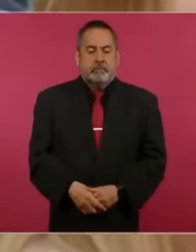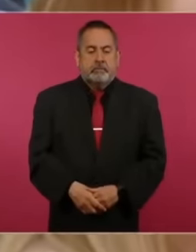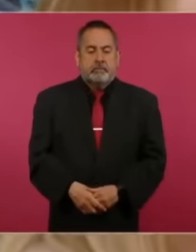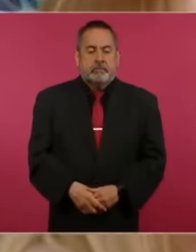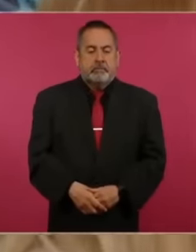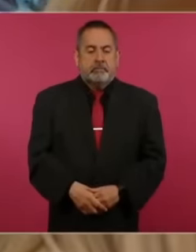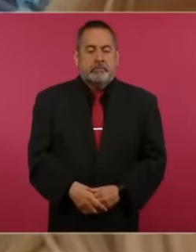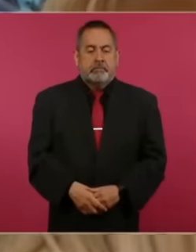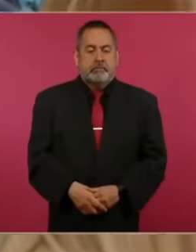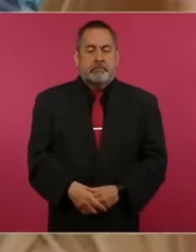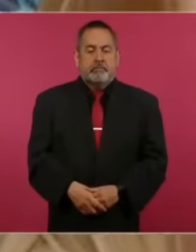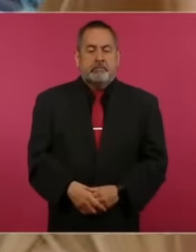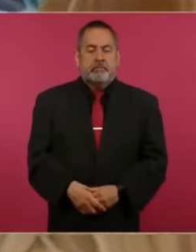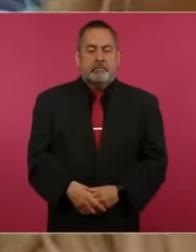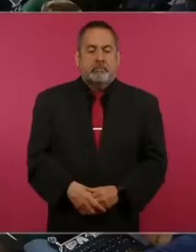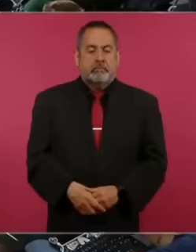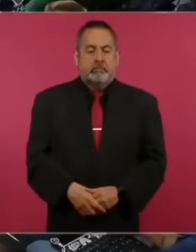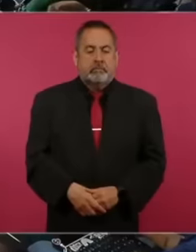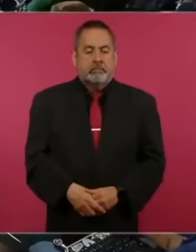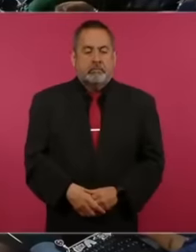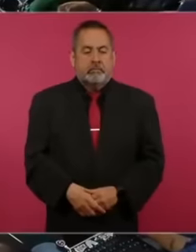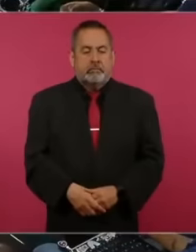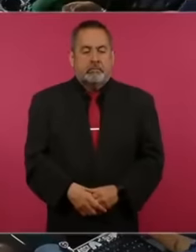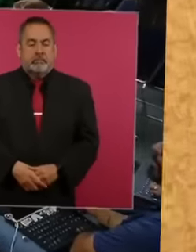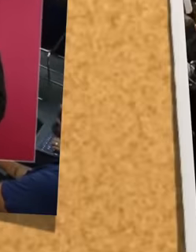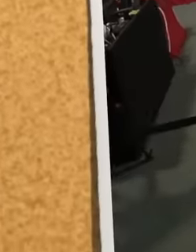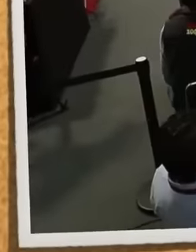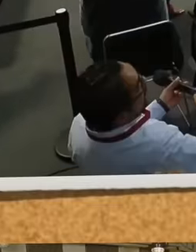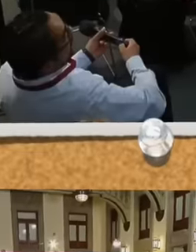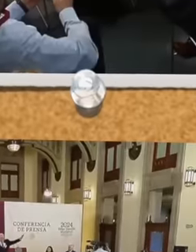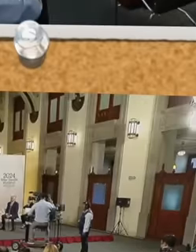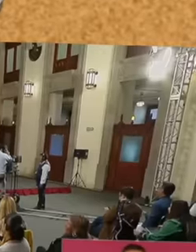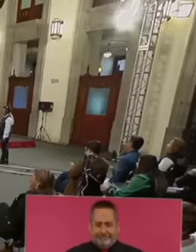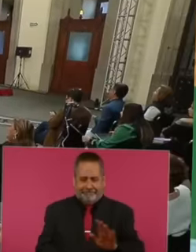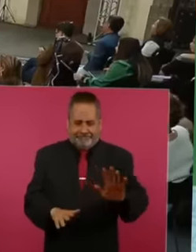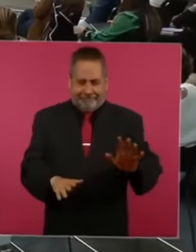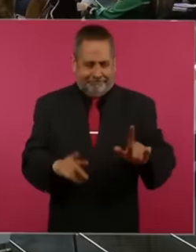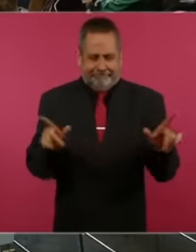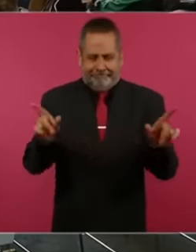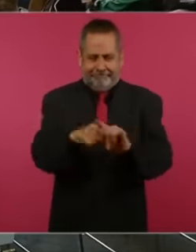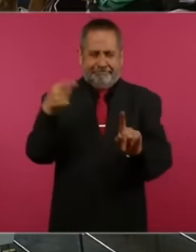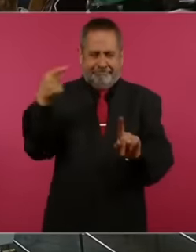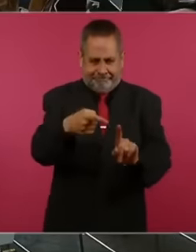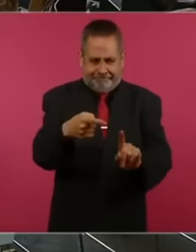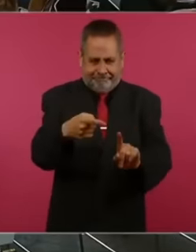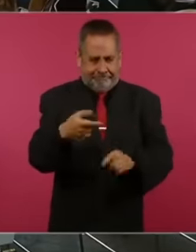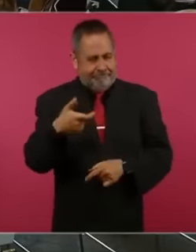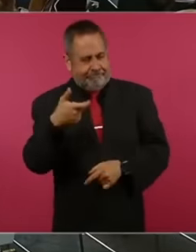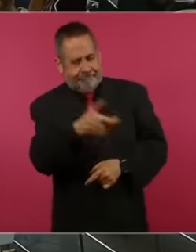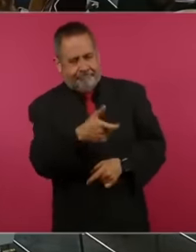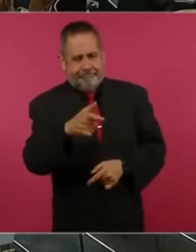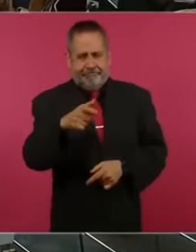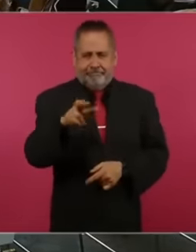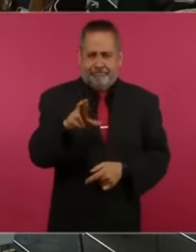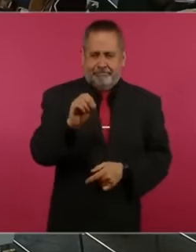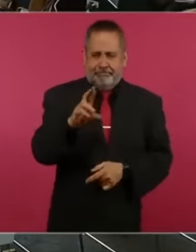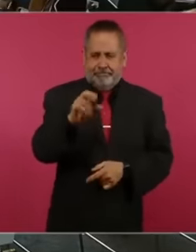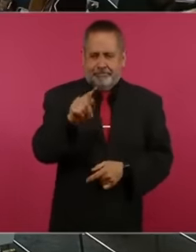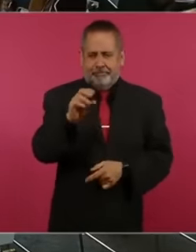Univision now